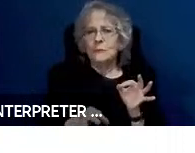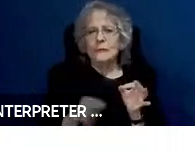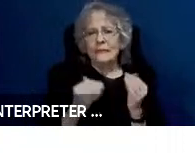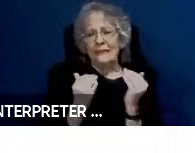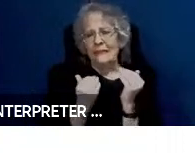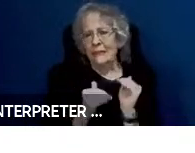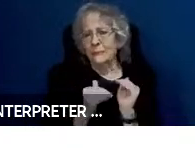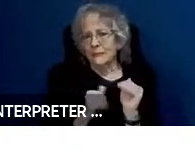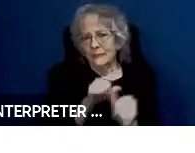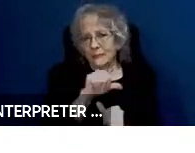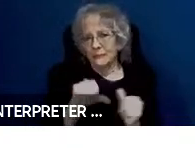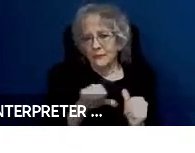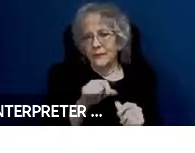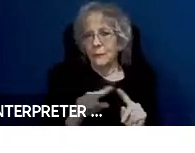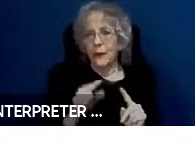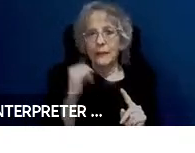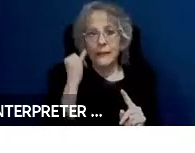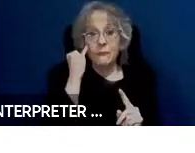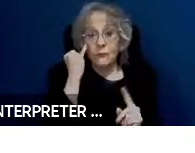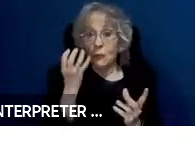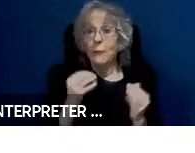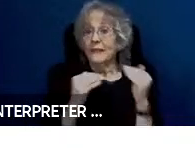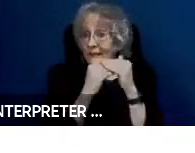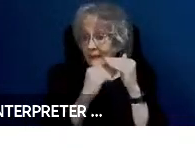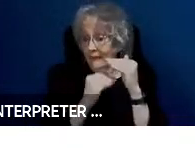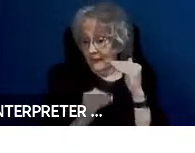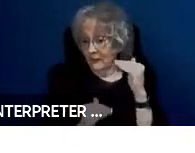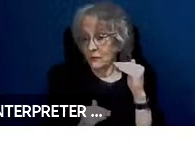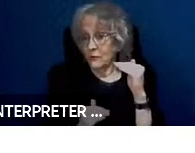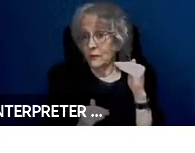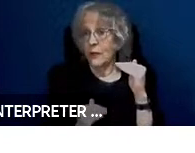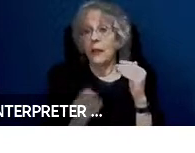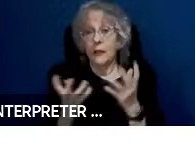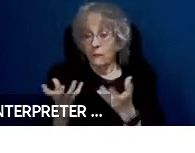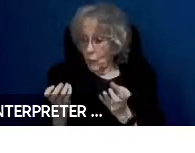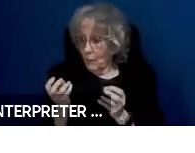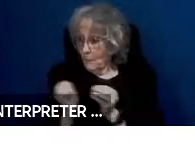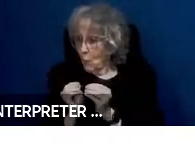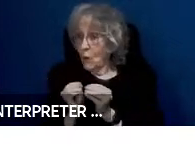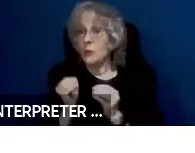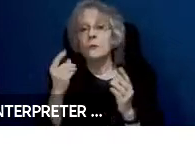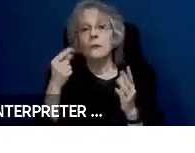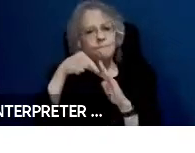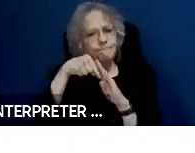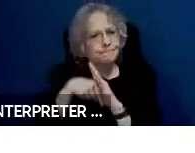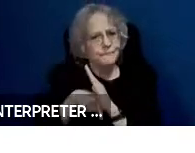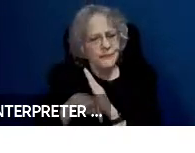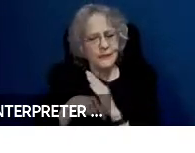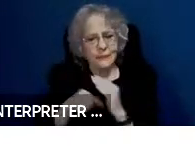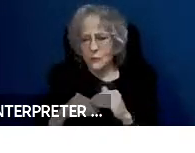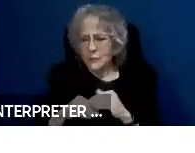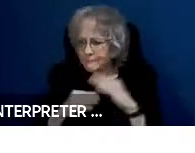but people who want more can invoke it and get it to unwrap. You can have one that doesn't require